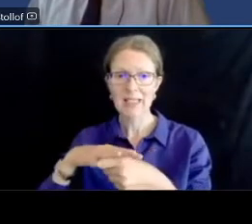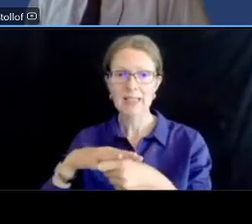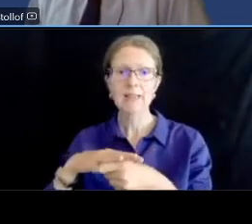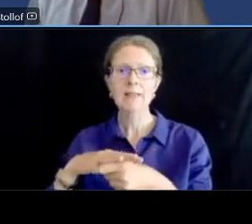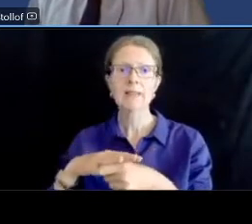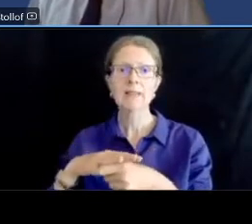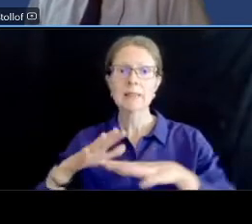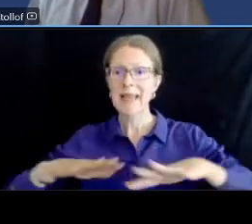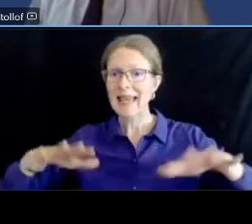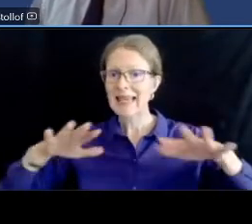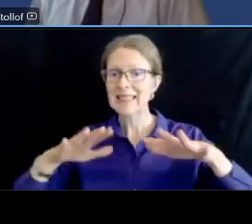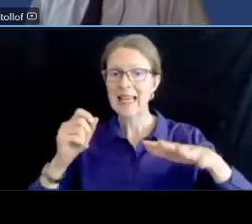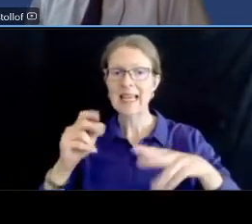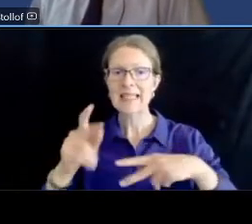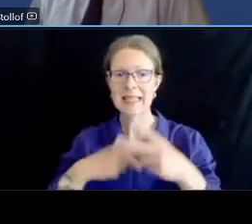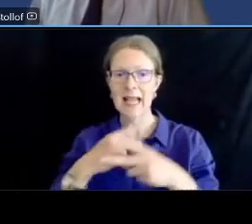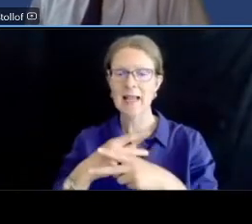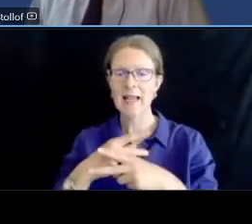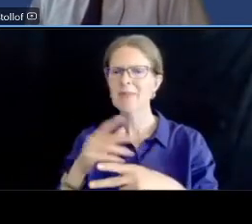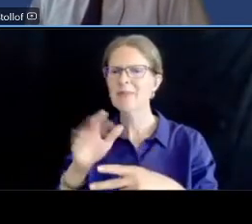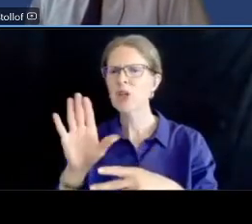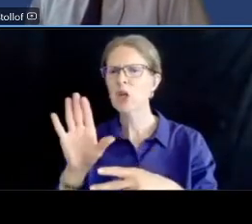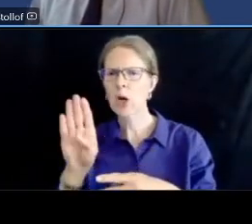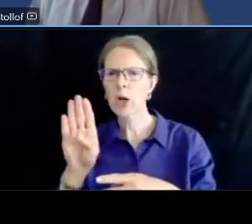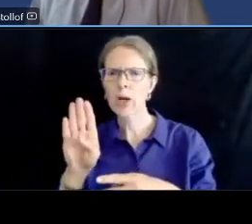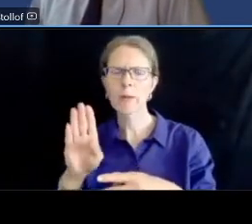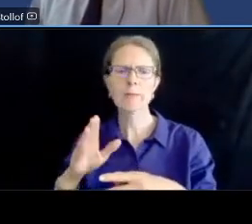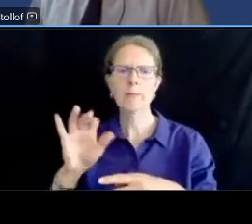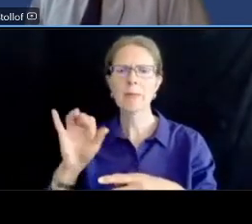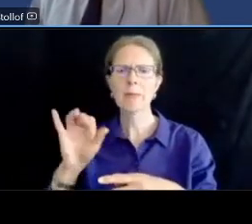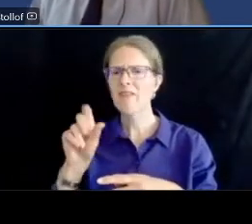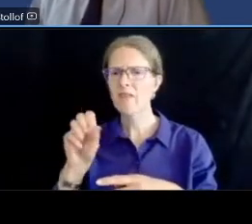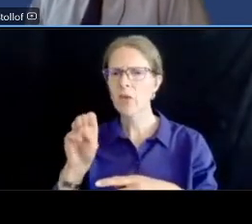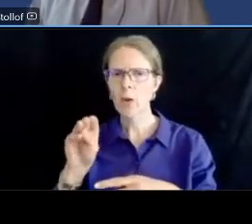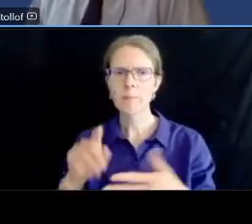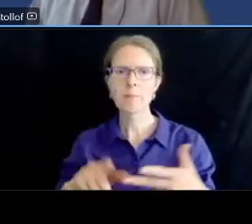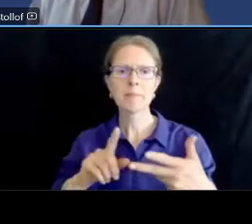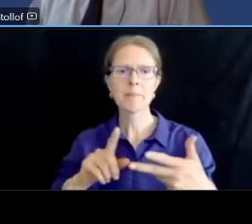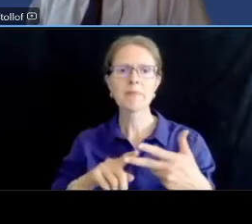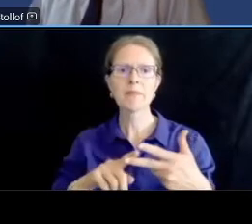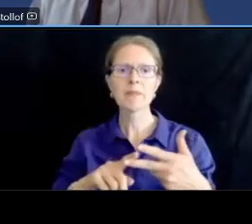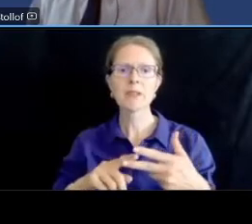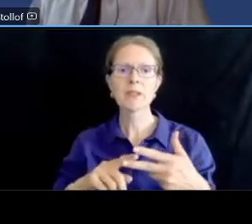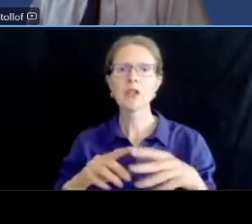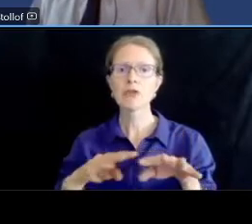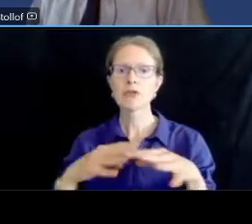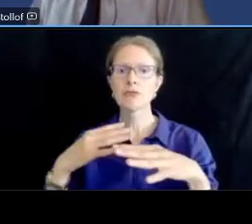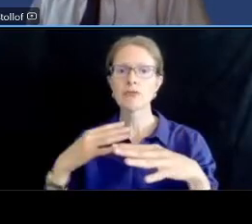we'll perform a traffic calming review we'll conduct a parking and loading optimization study